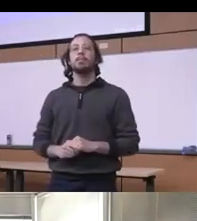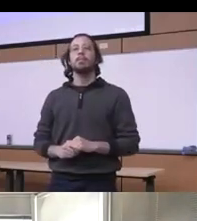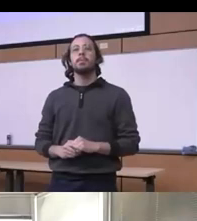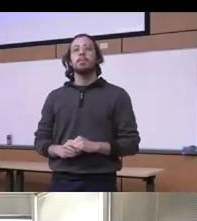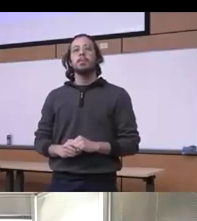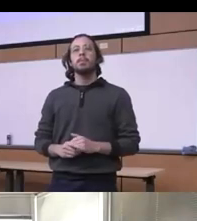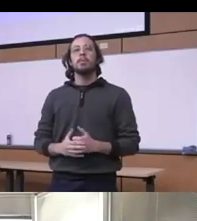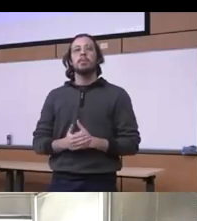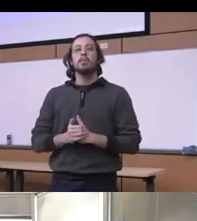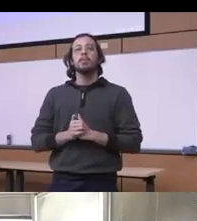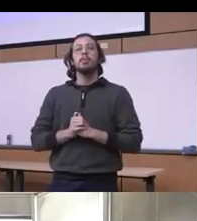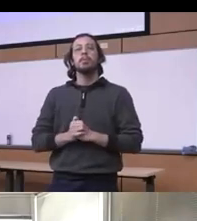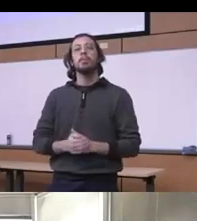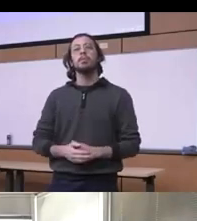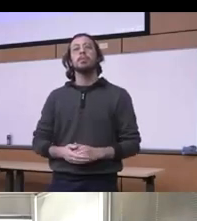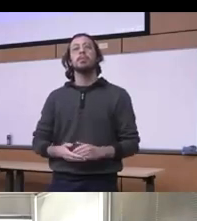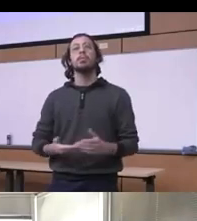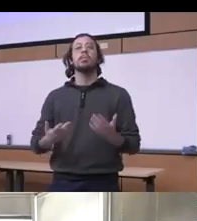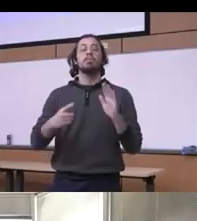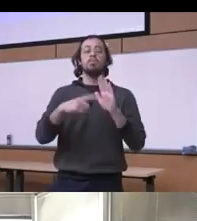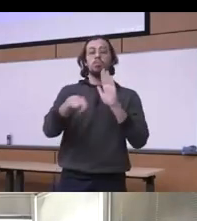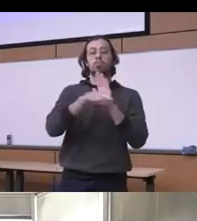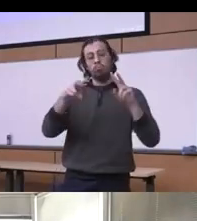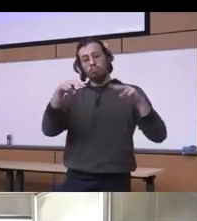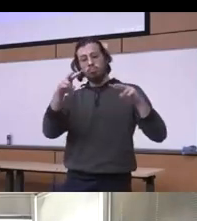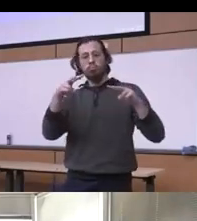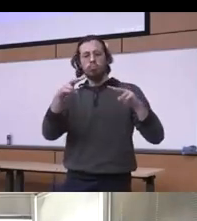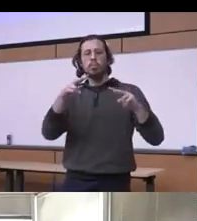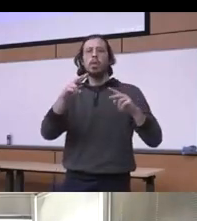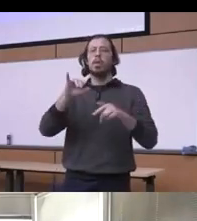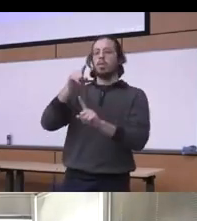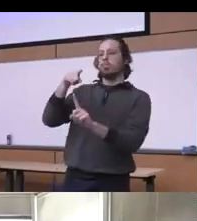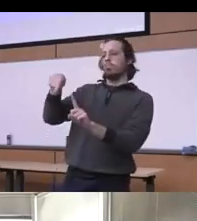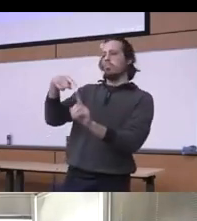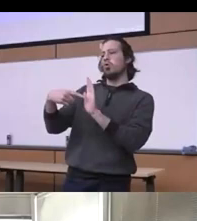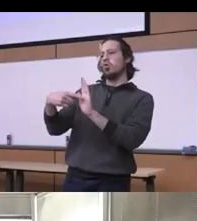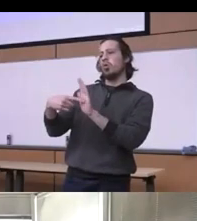and this is the impact of stigmologists this is a again we can go on and on about that but but